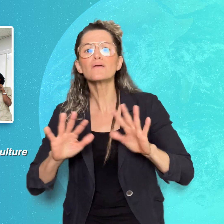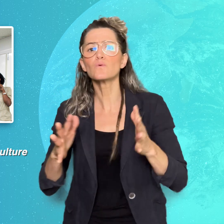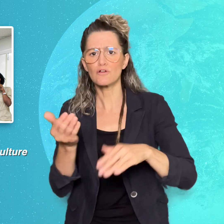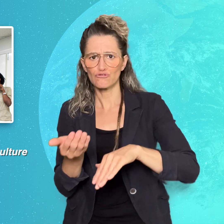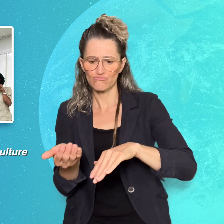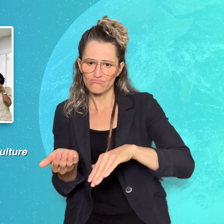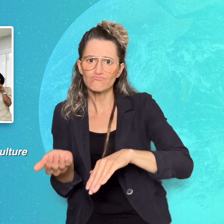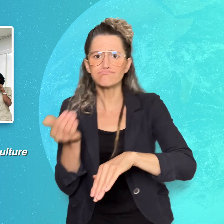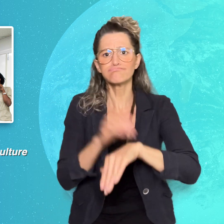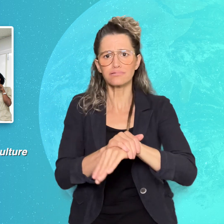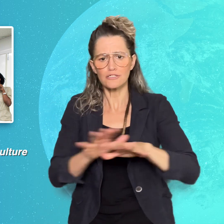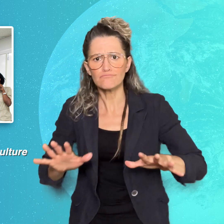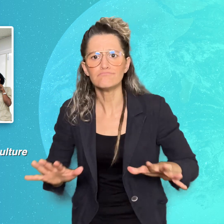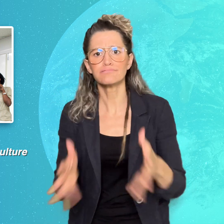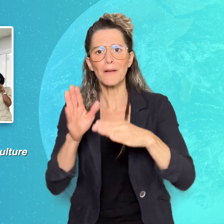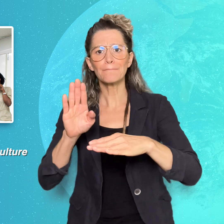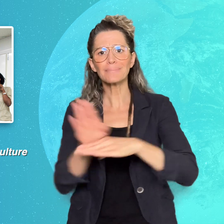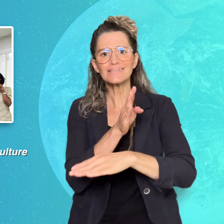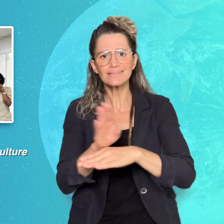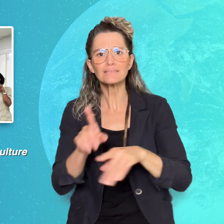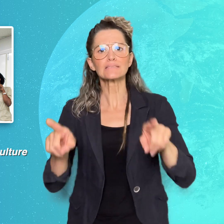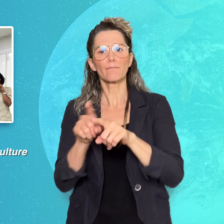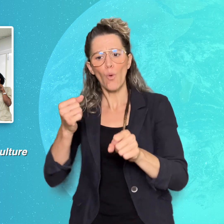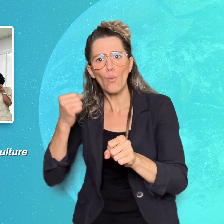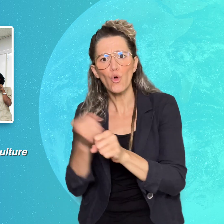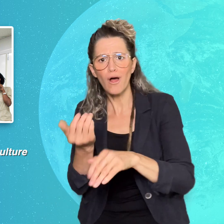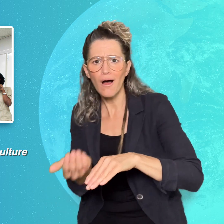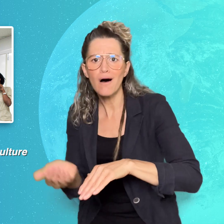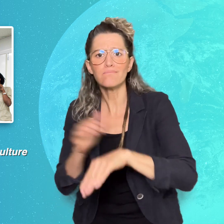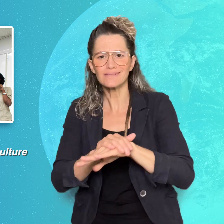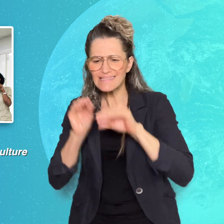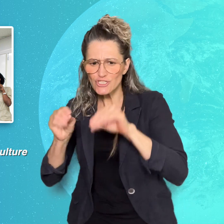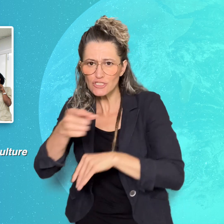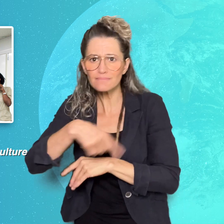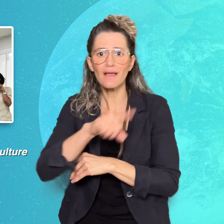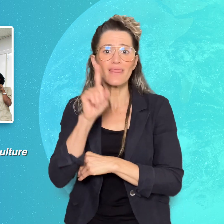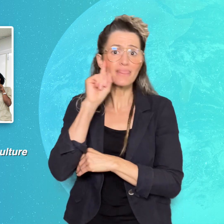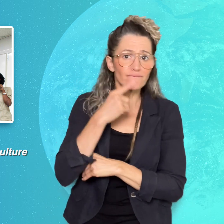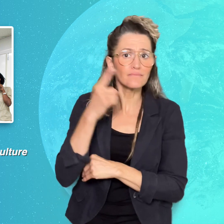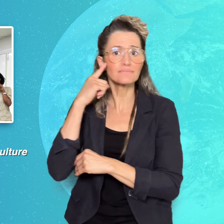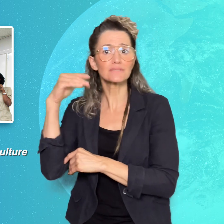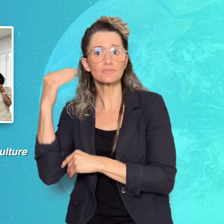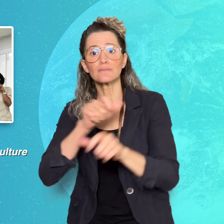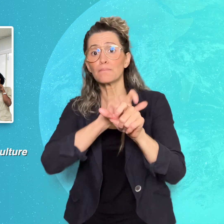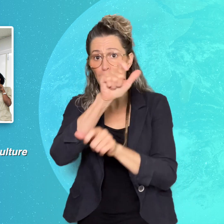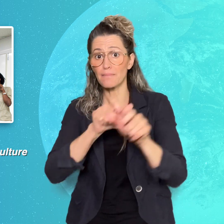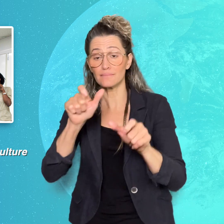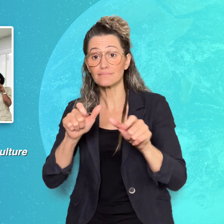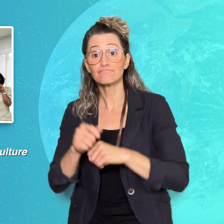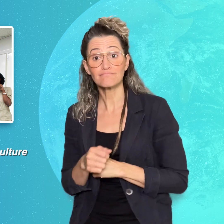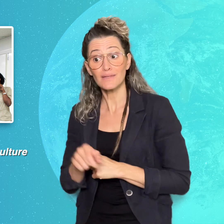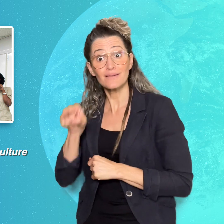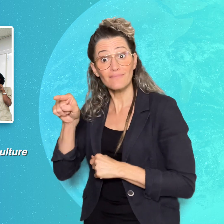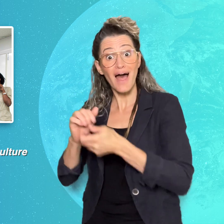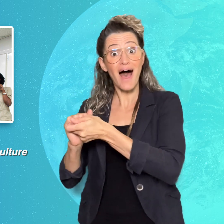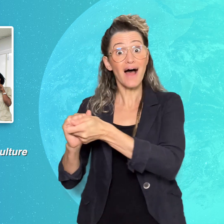work skills for the Deaf and Hard of Hearing. But PAH!